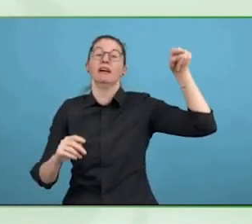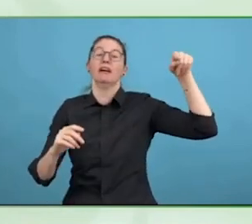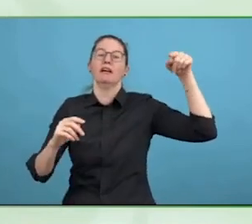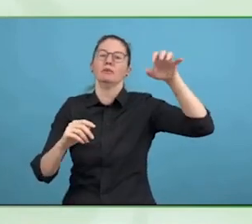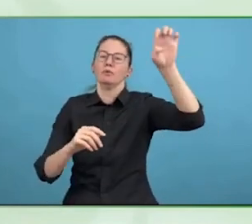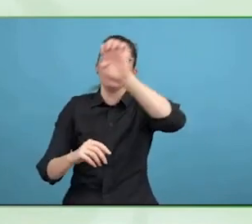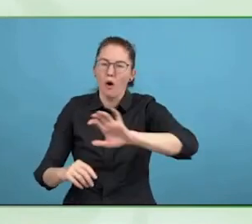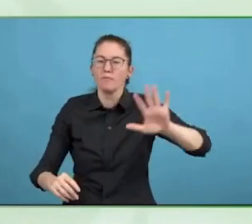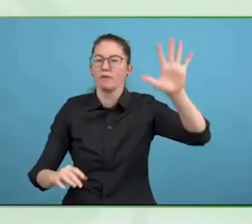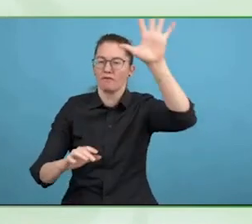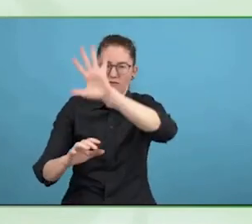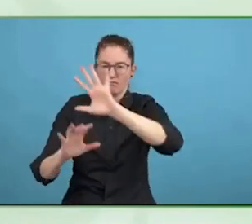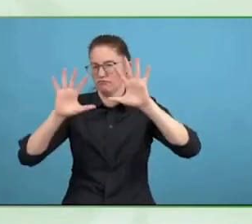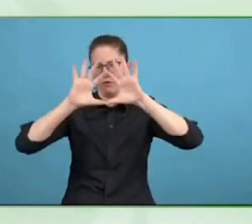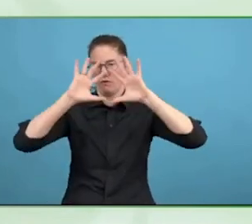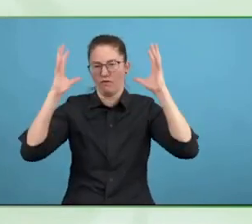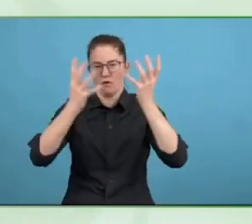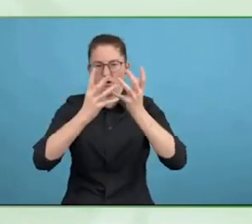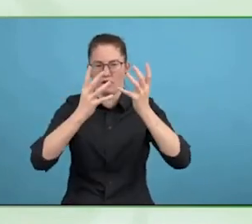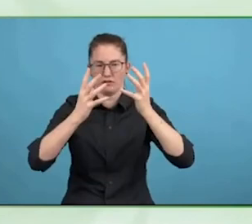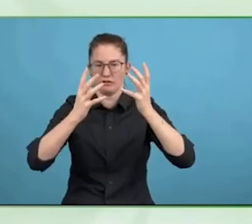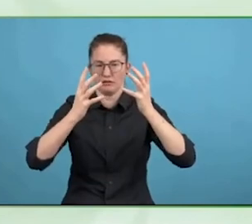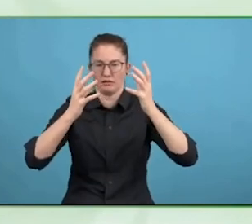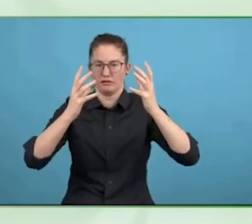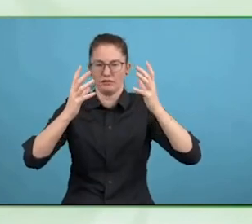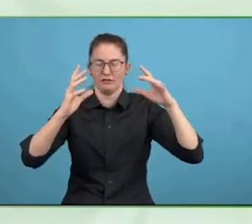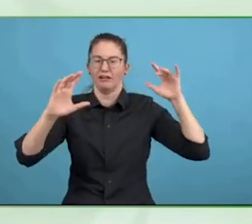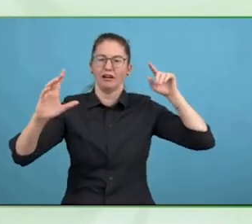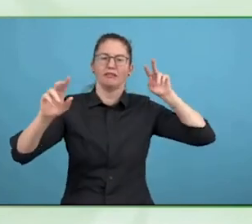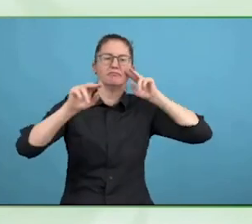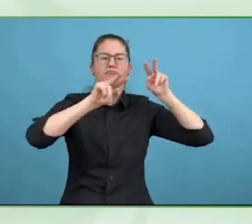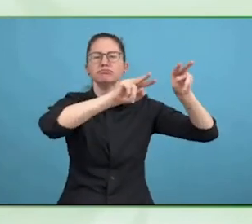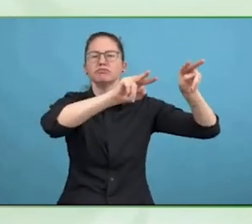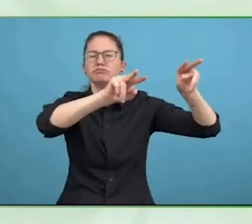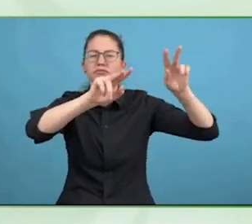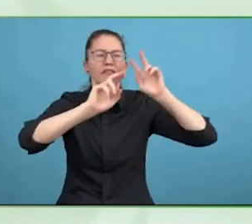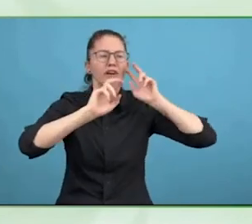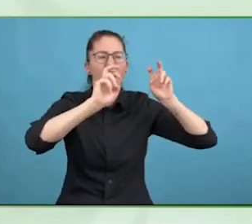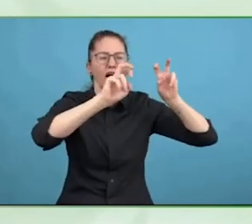much more distant and there is some case law that says it does not apply very much.